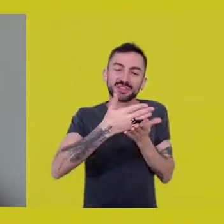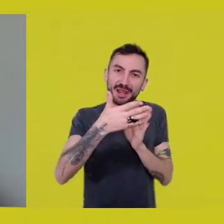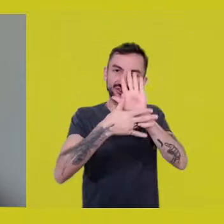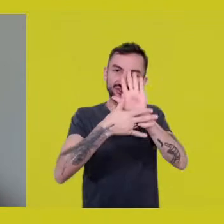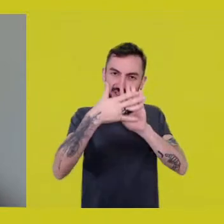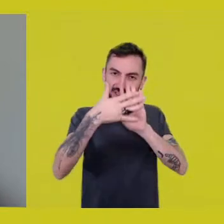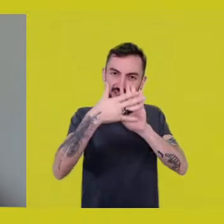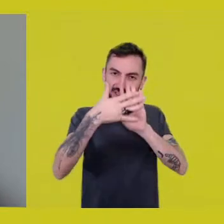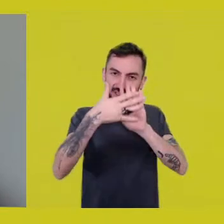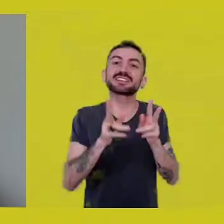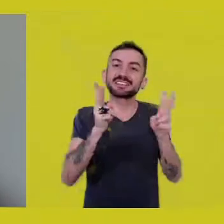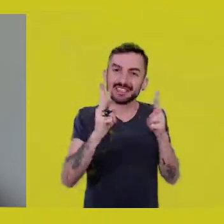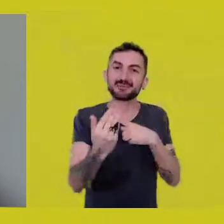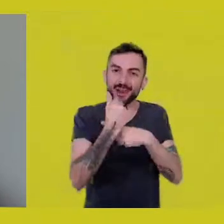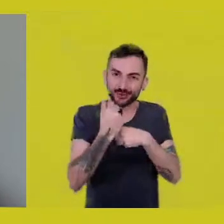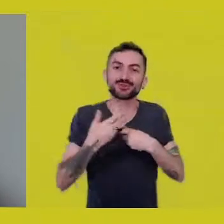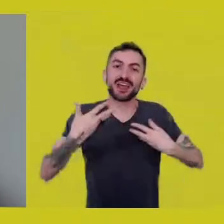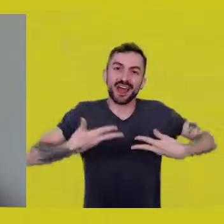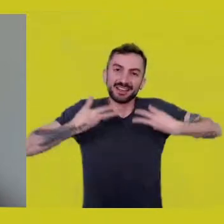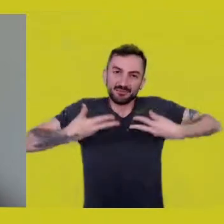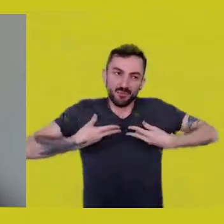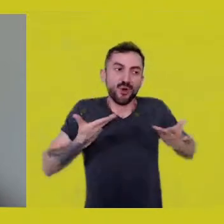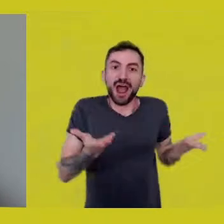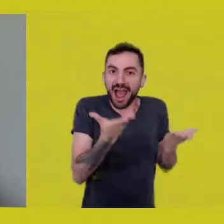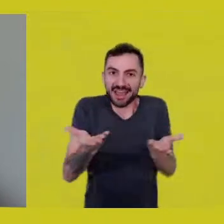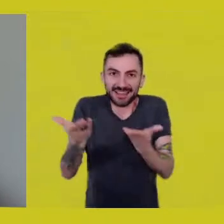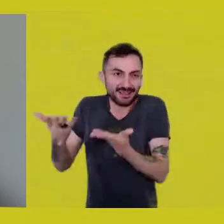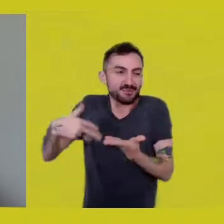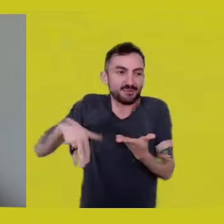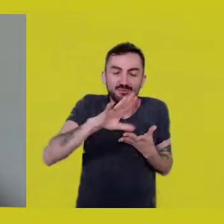who helped us in this connection with YouTube’s public.